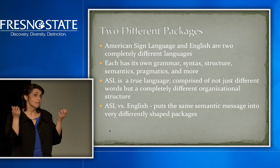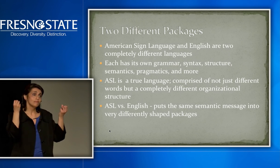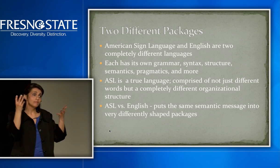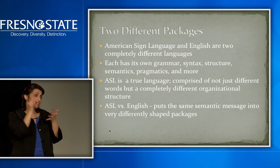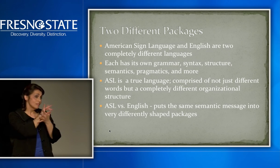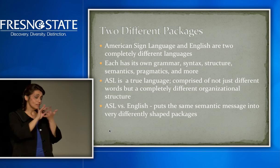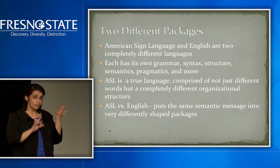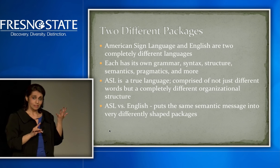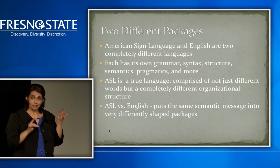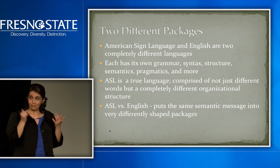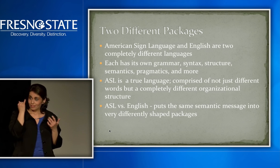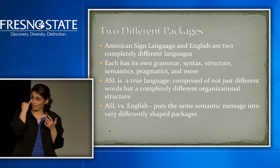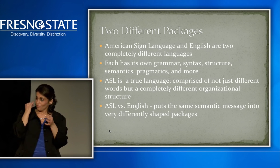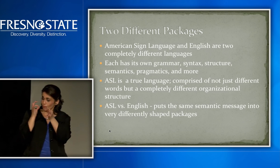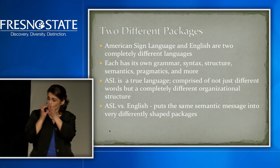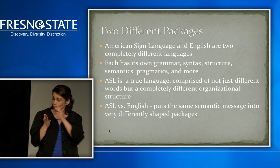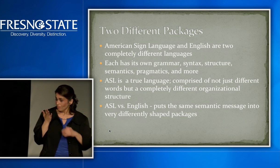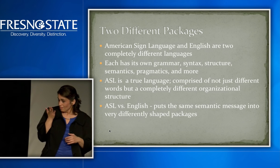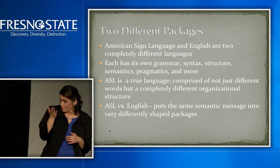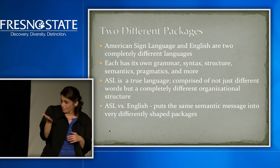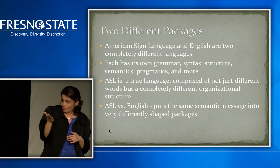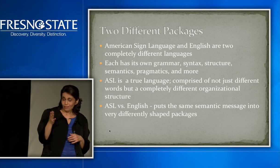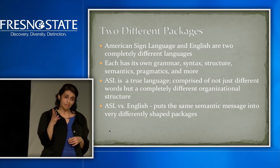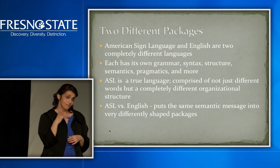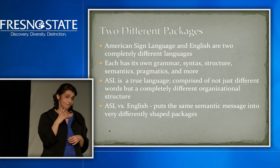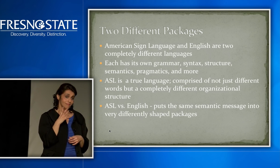what to do. And, there are lots of options available.